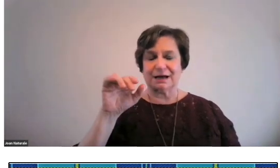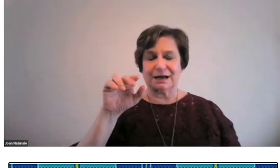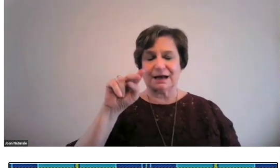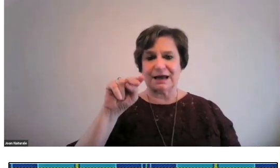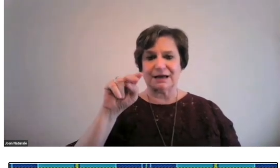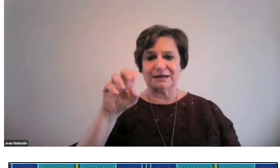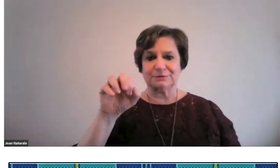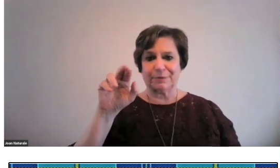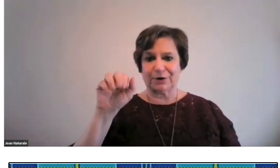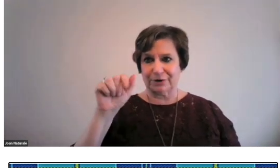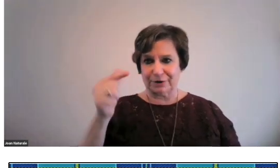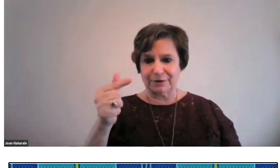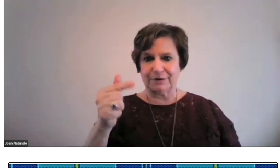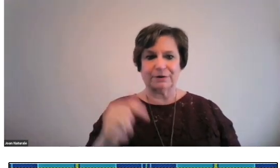And Allen Ginsberg.